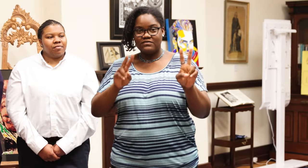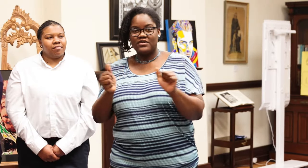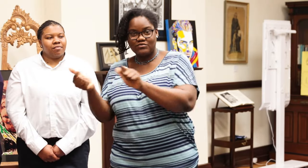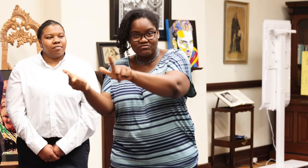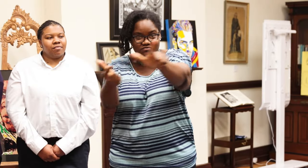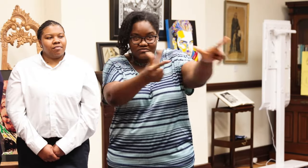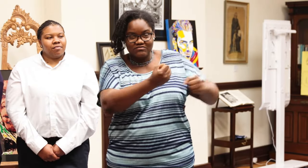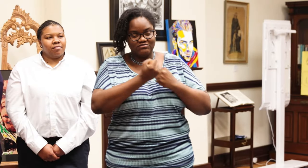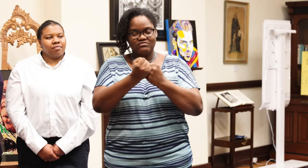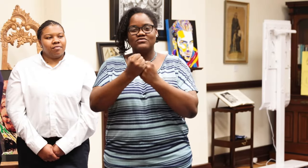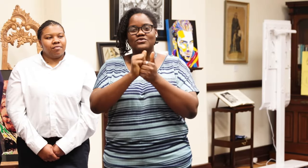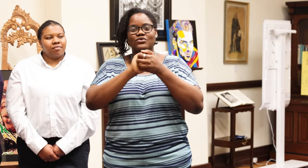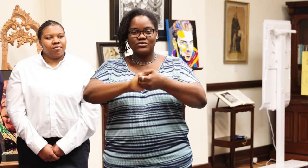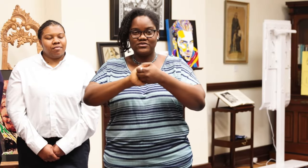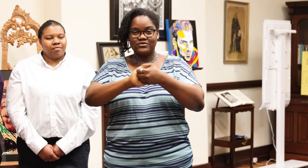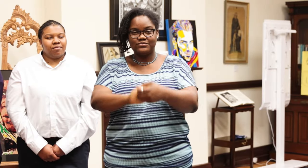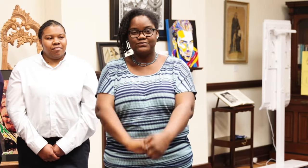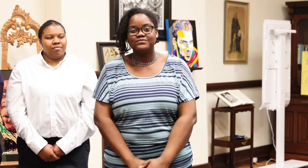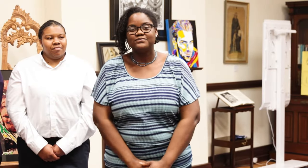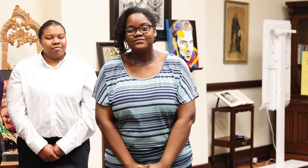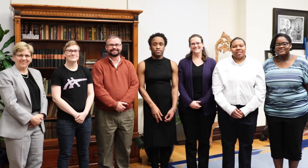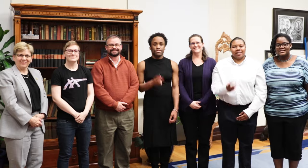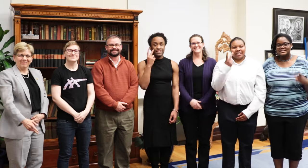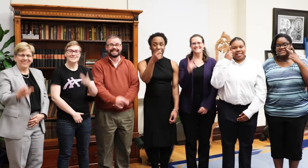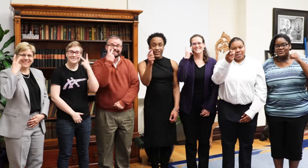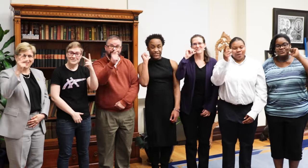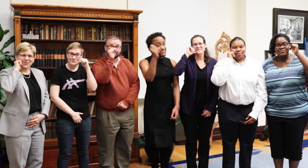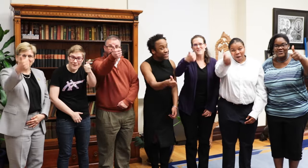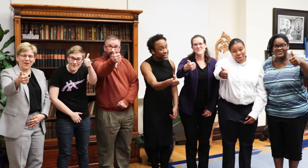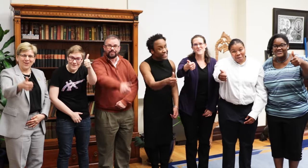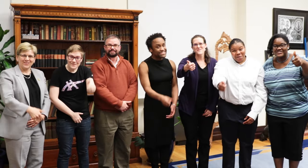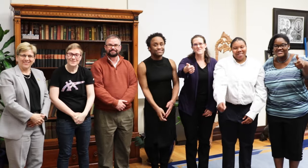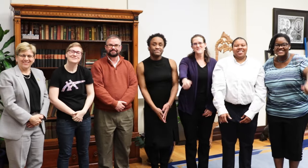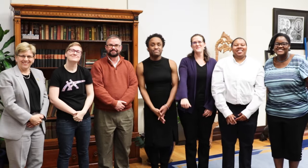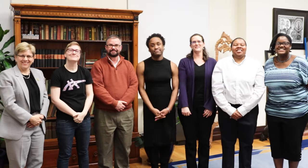We’re looking forward to support from everyone on campus. See you tomorrow!!